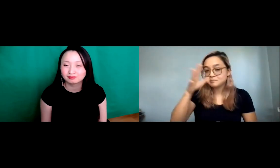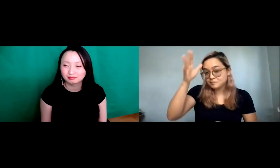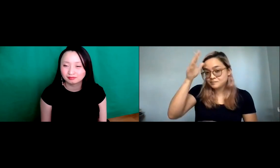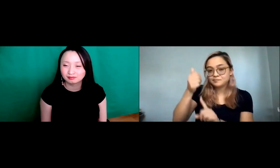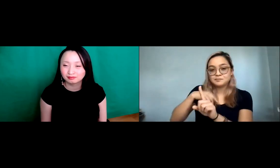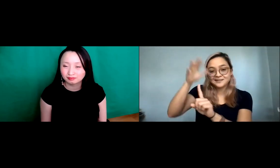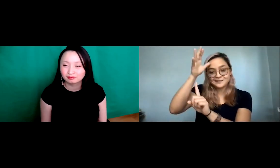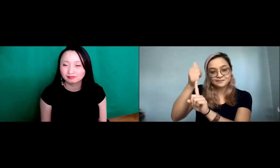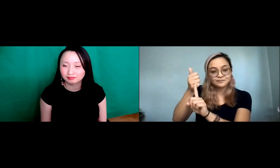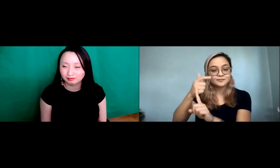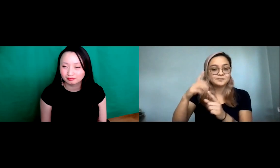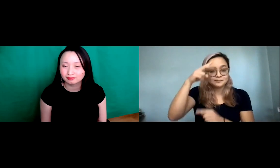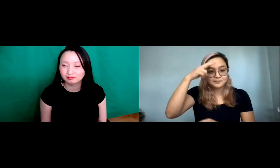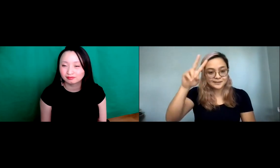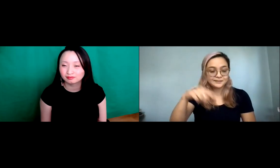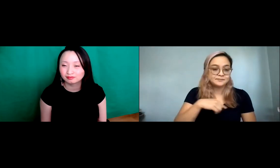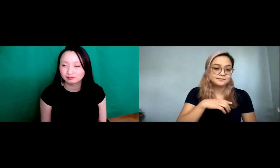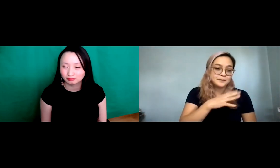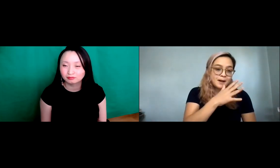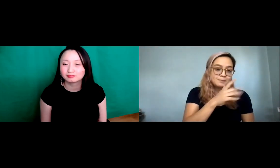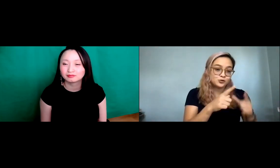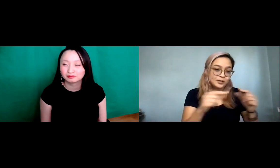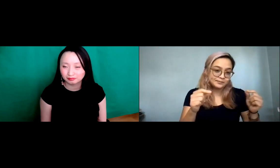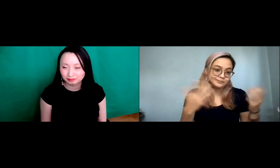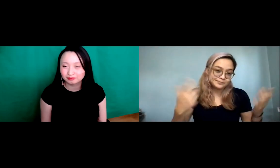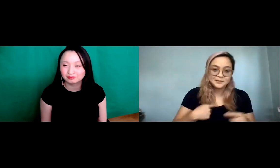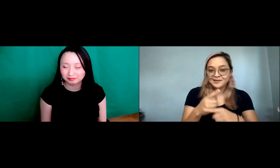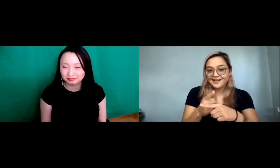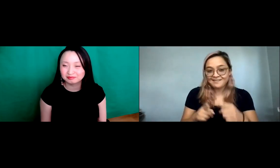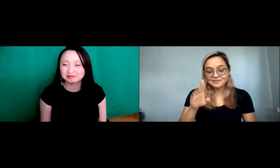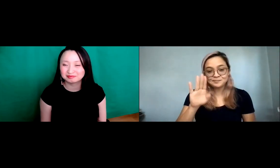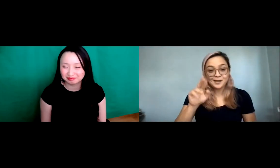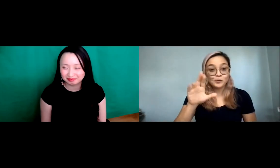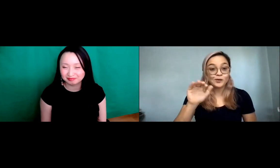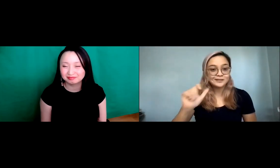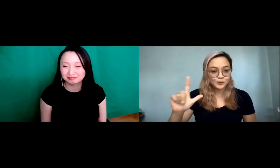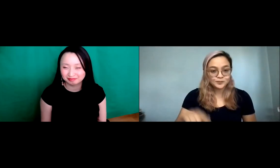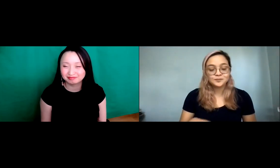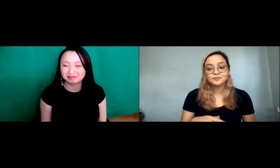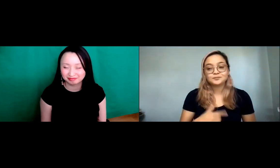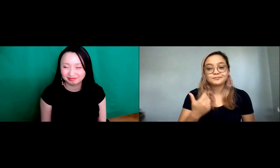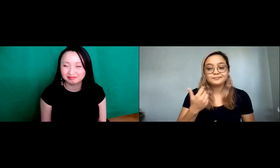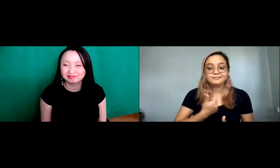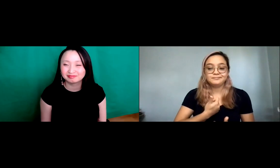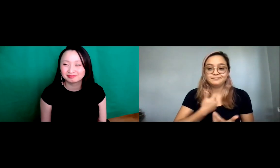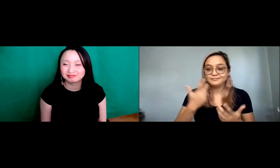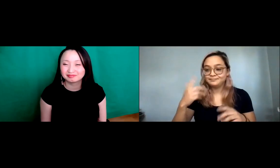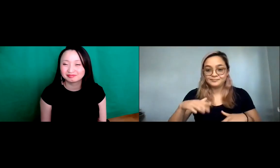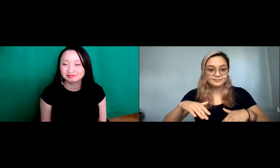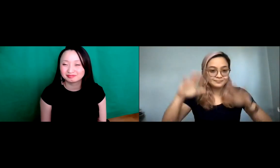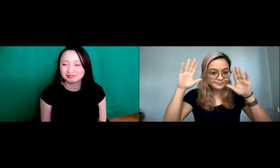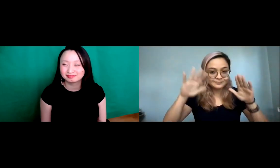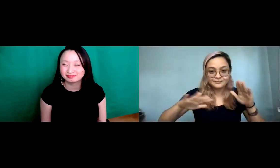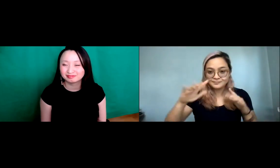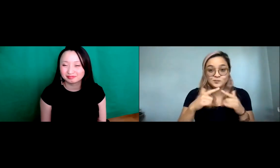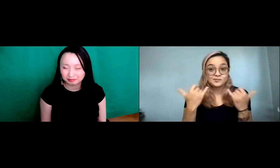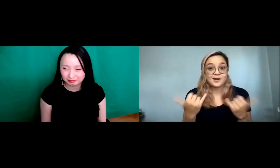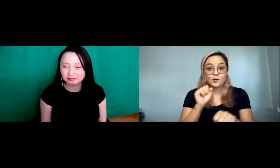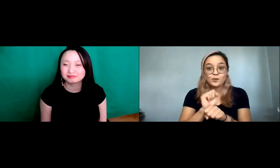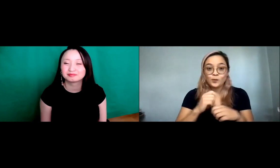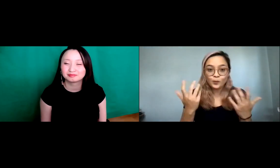first generation American, and my dad is Mexican and my mom is Japanese and so I'm biracial.